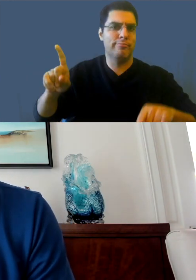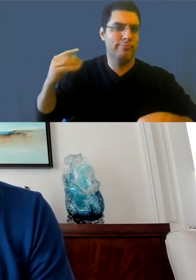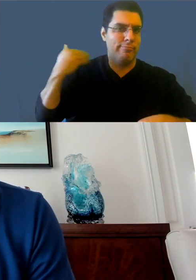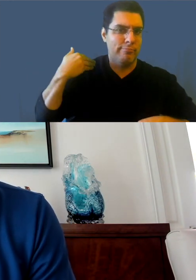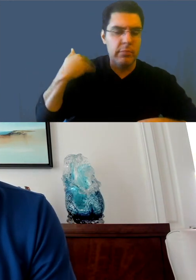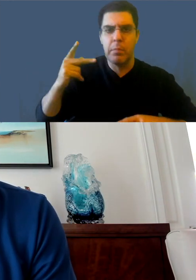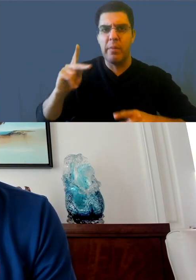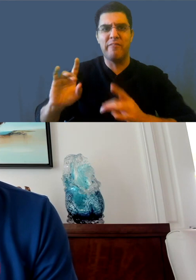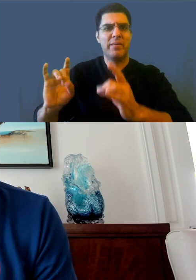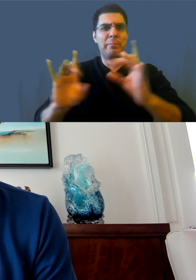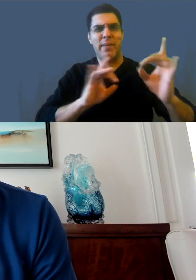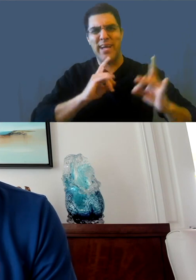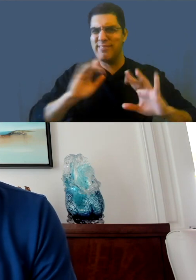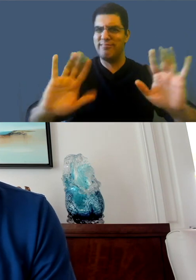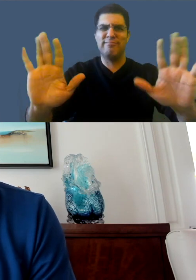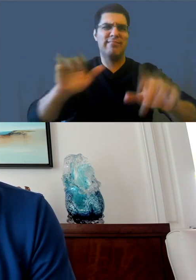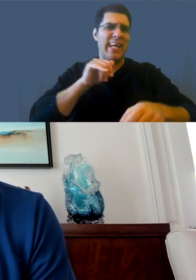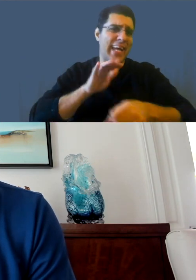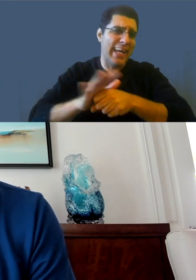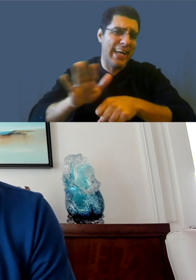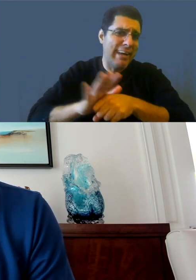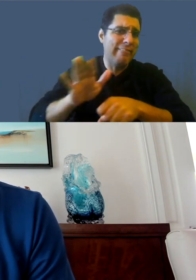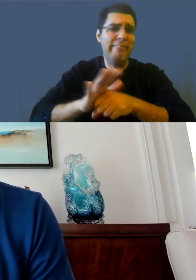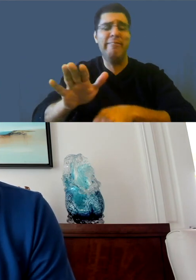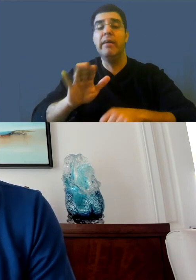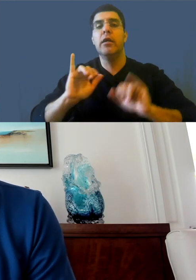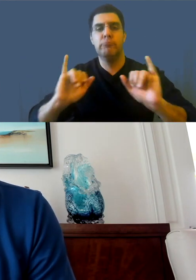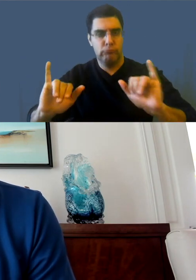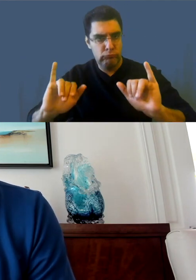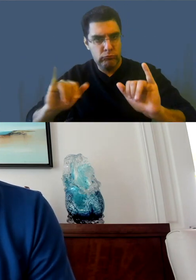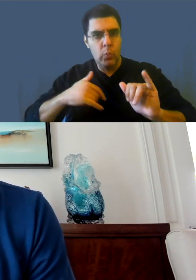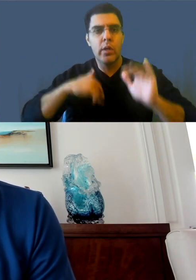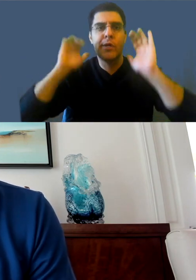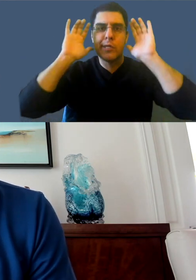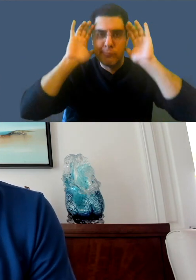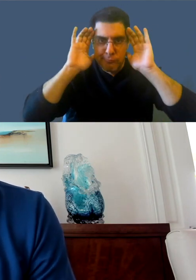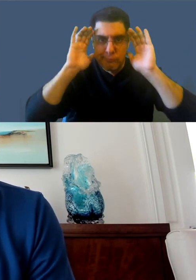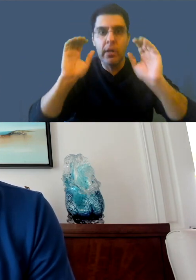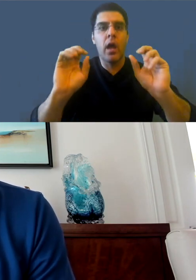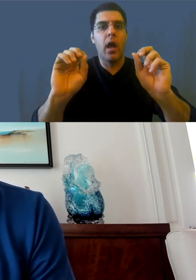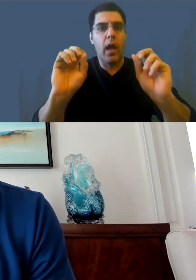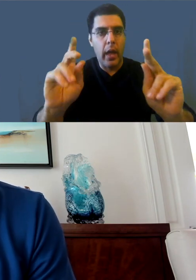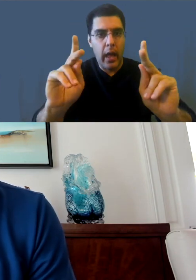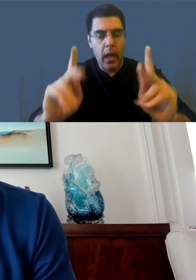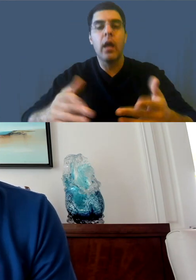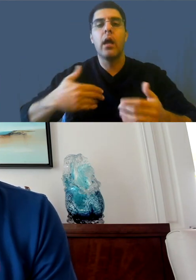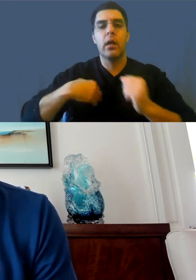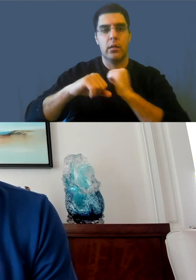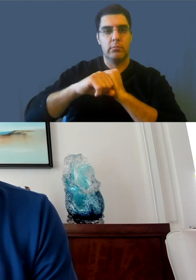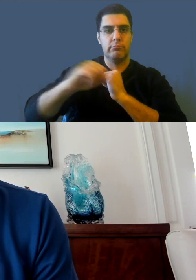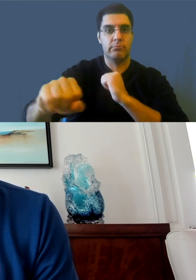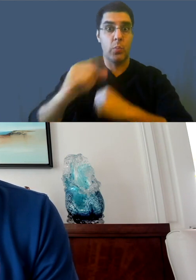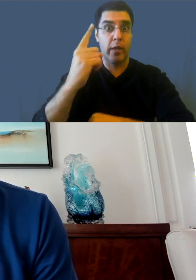at the time was six months of this third parties system. But based on the feedback, we've extended it to one year.